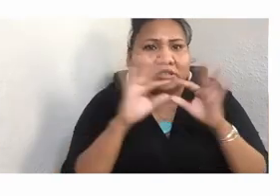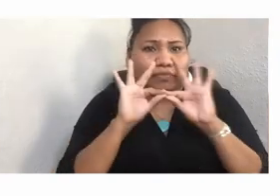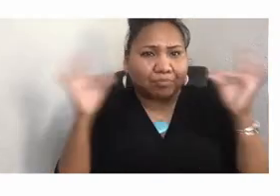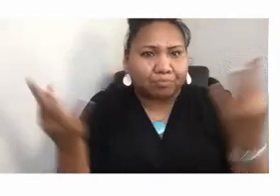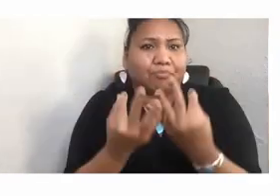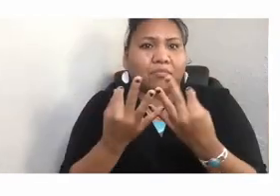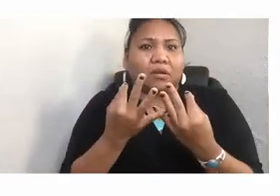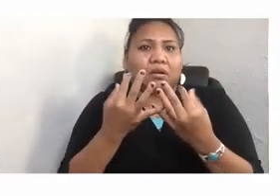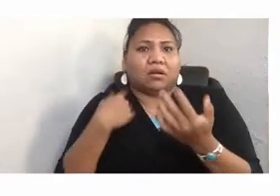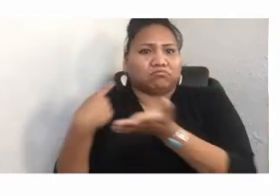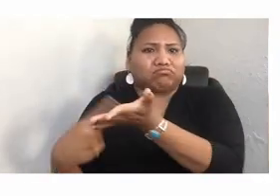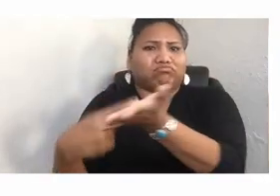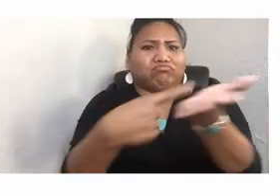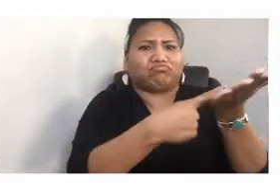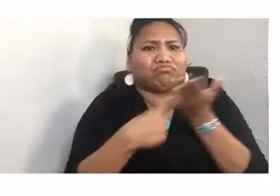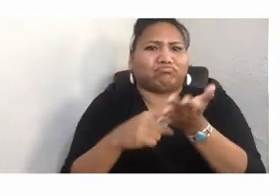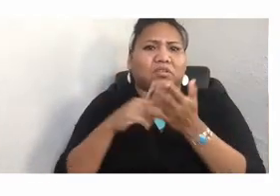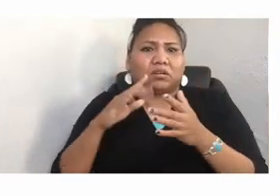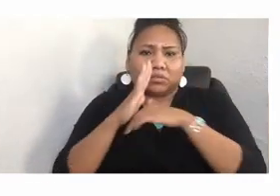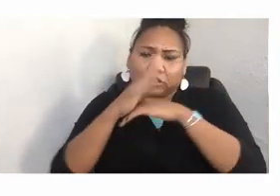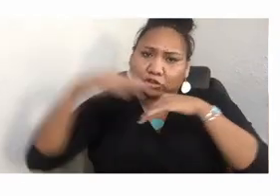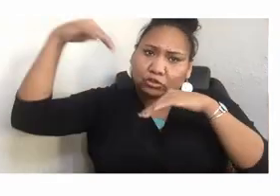To create a place where we, as gals, could talk about it